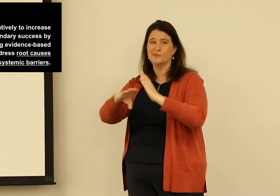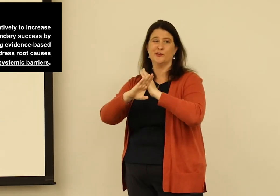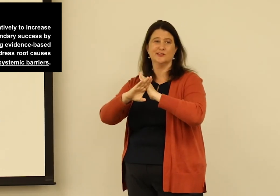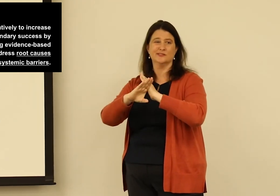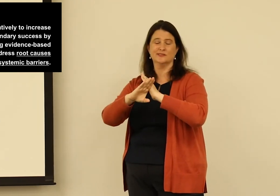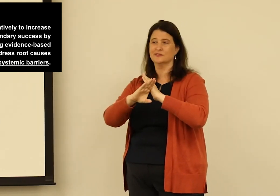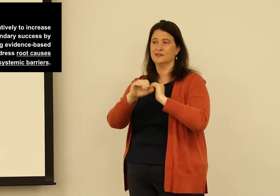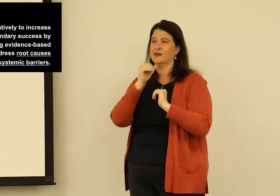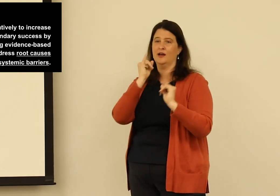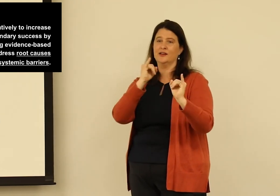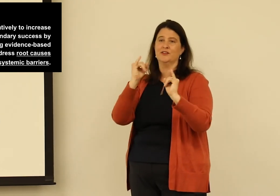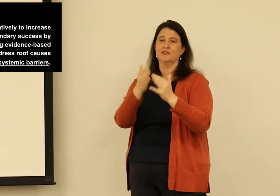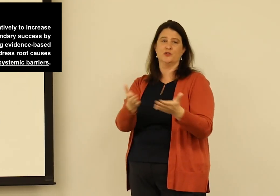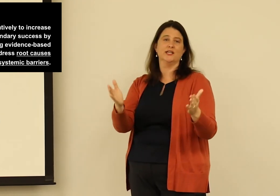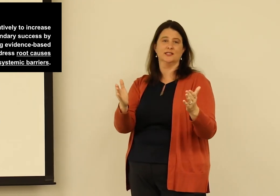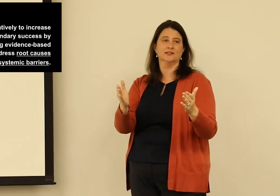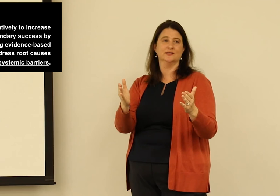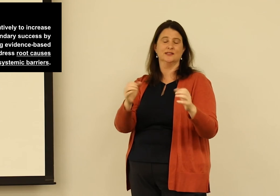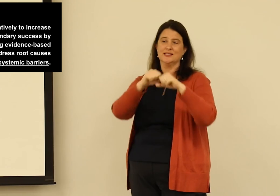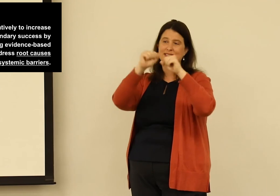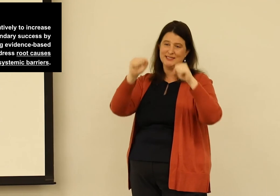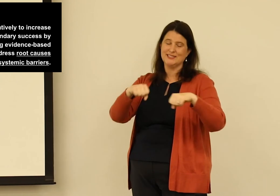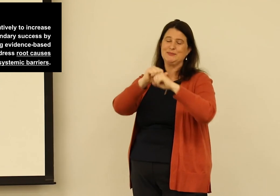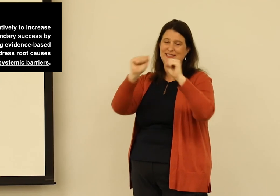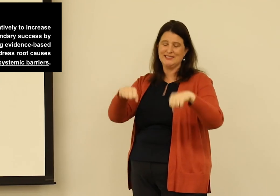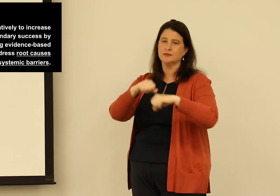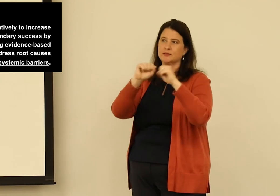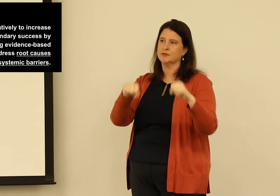as well as systemic barriers. It's not an individual thing,